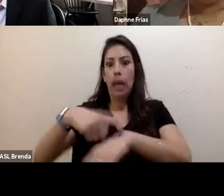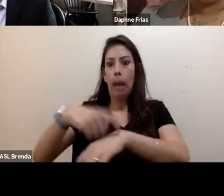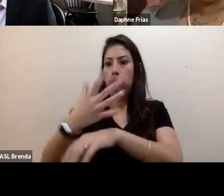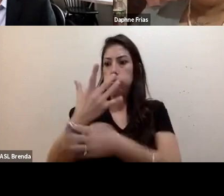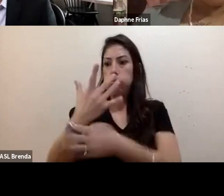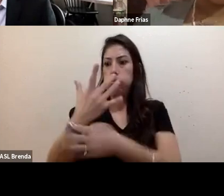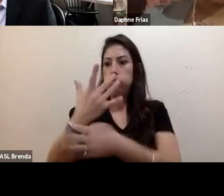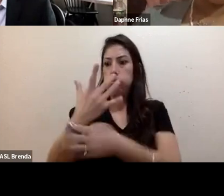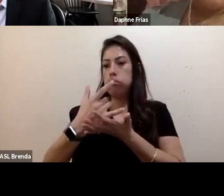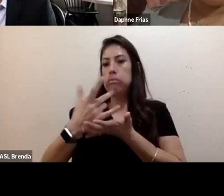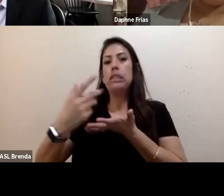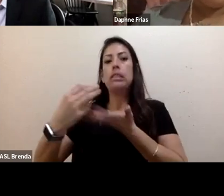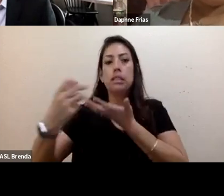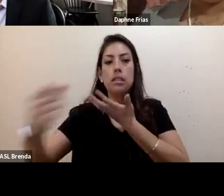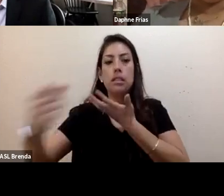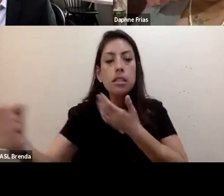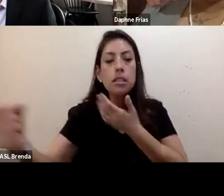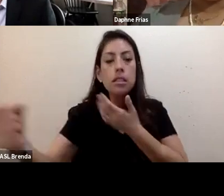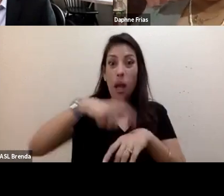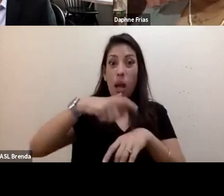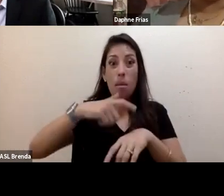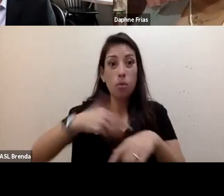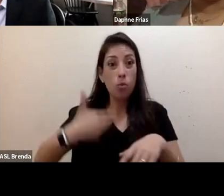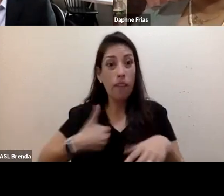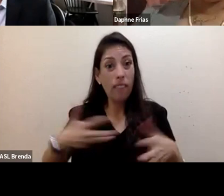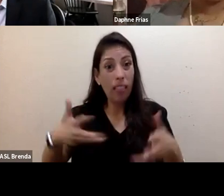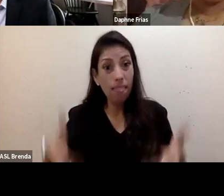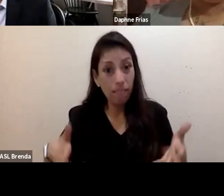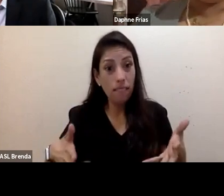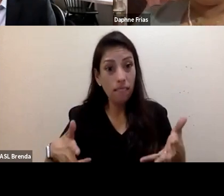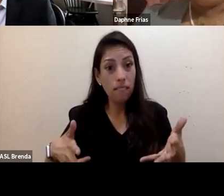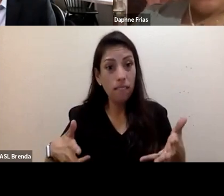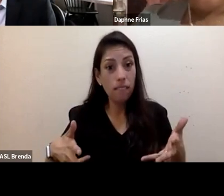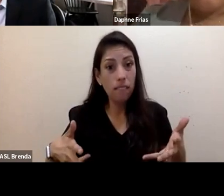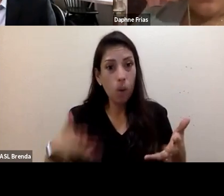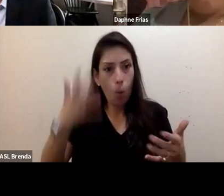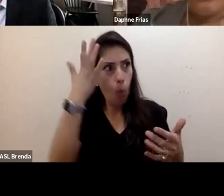And in the time that you have left, why is there so much inaction happening?